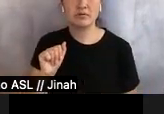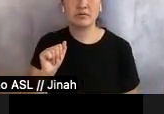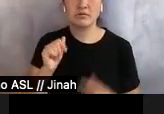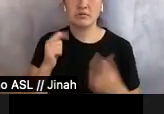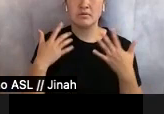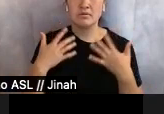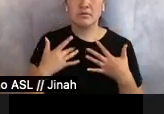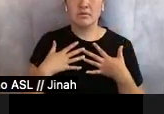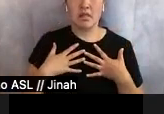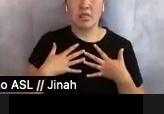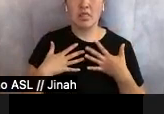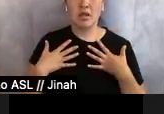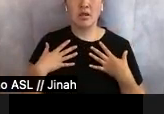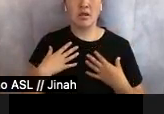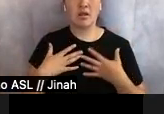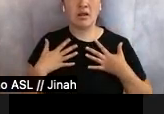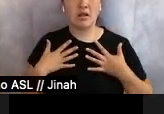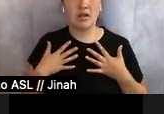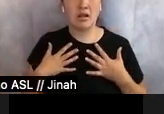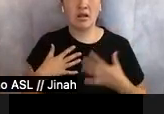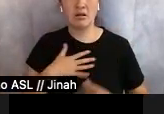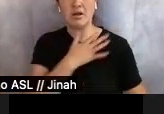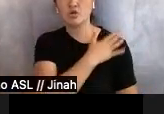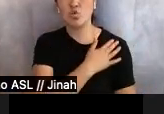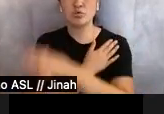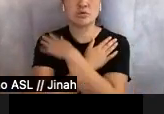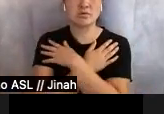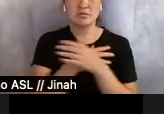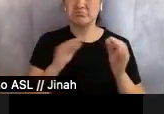to be slipping, and she just knew her shoulders stood out under the stage lights. She tried to